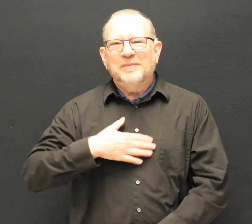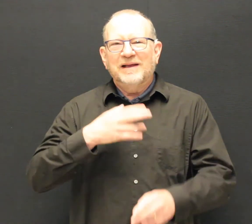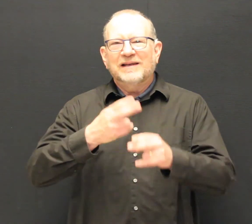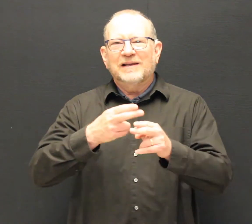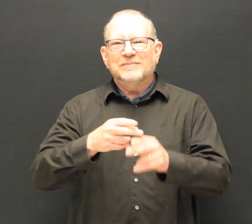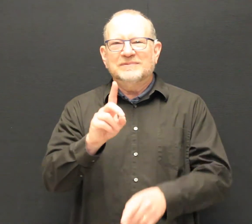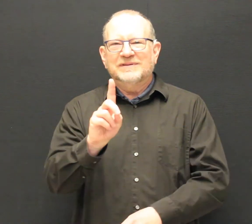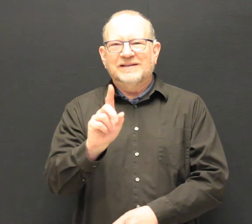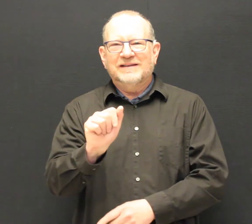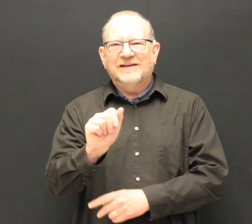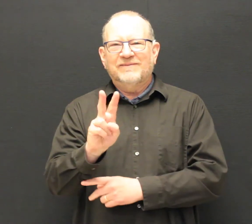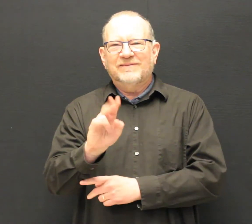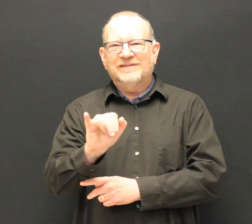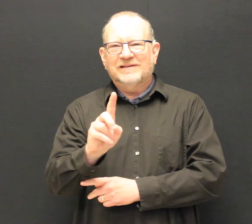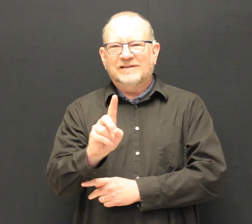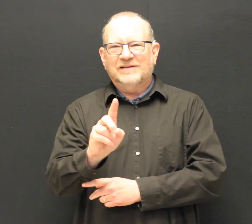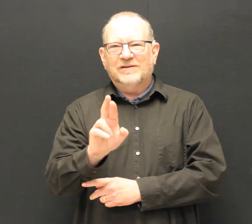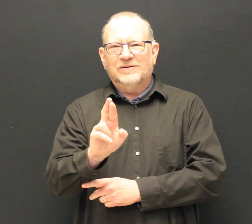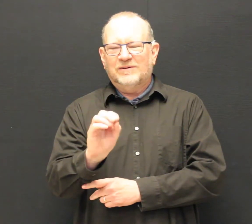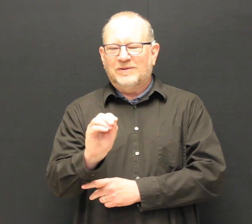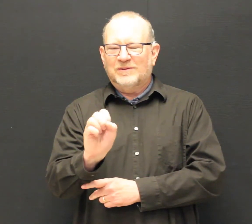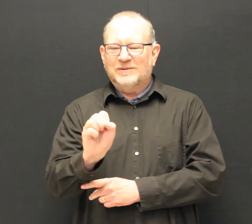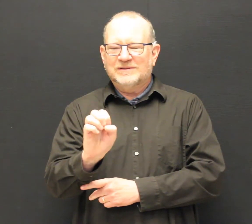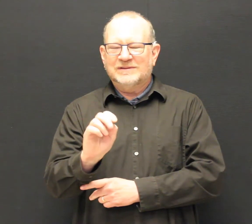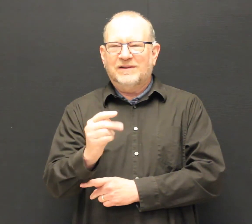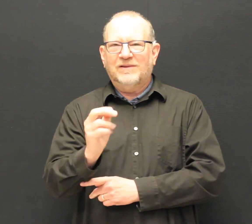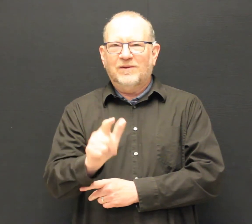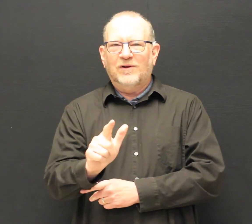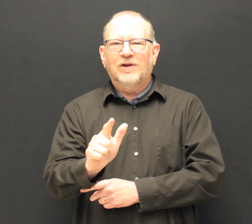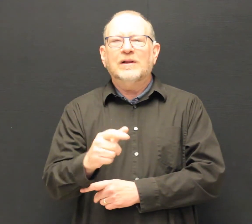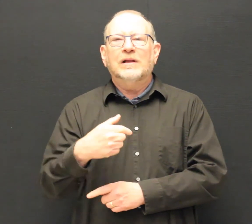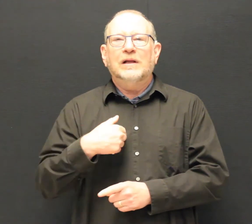Greetings. My name is David Rosenthal.